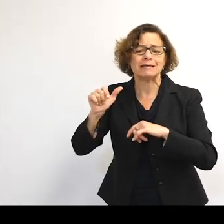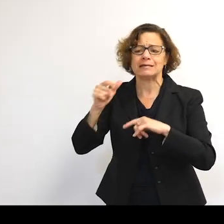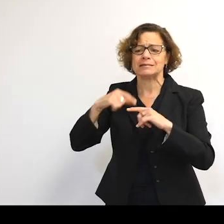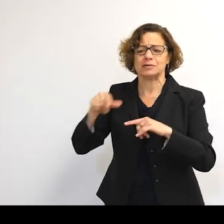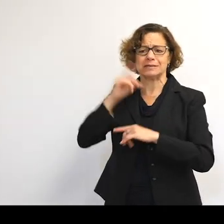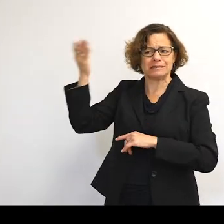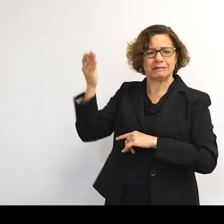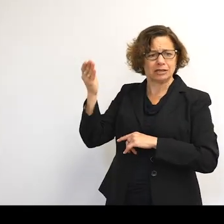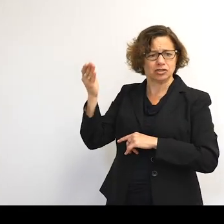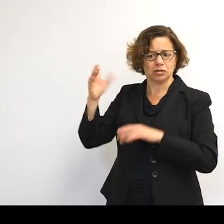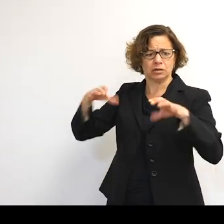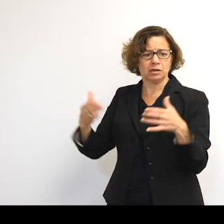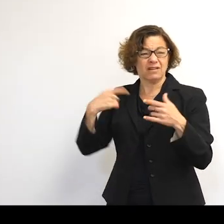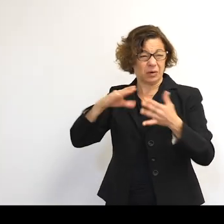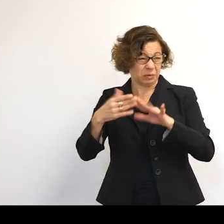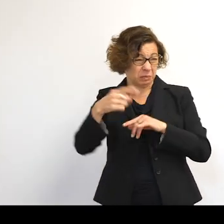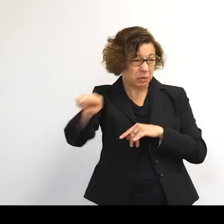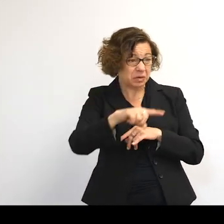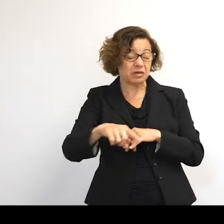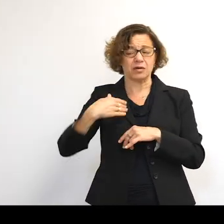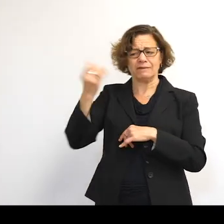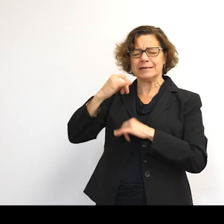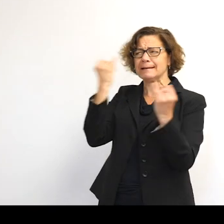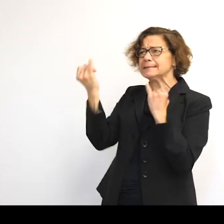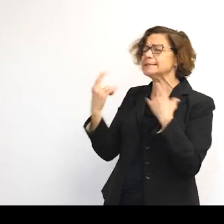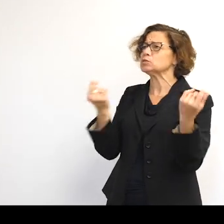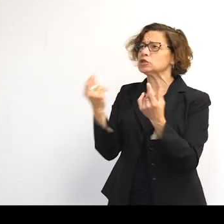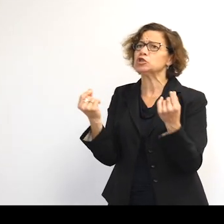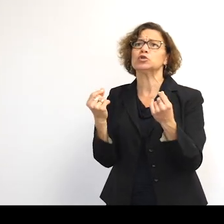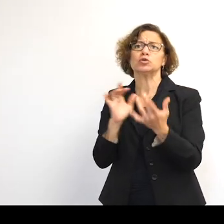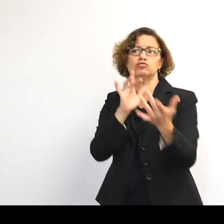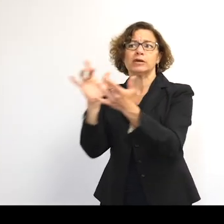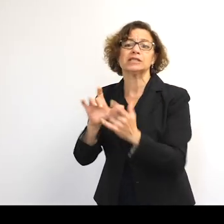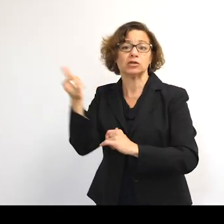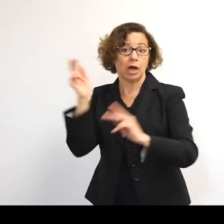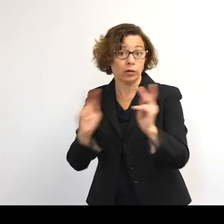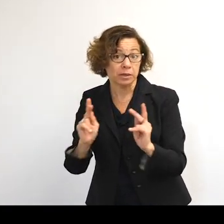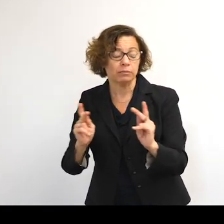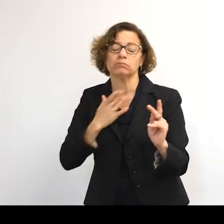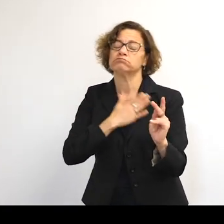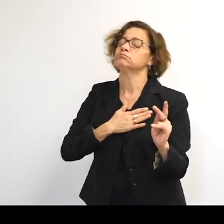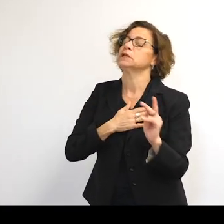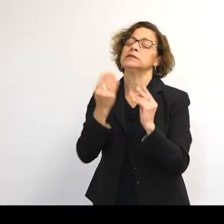series for our community or if you have ideas about ways that we could reach out to other people, I would love to hear them.